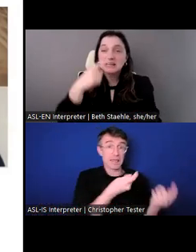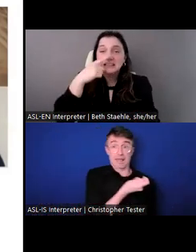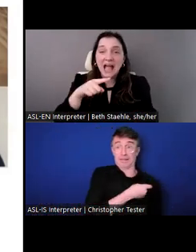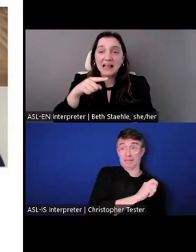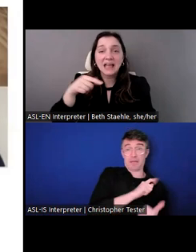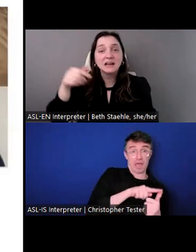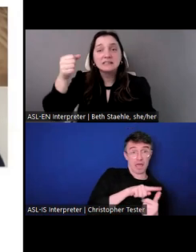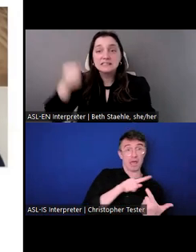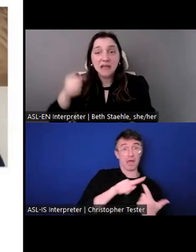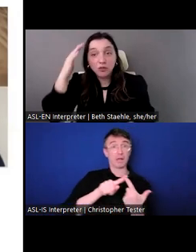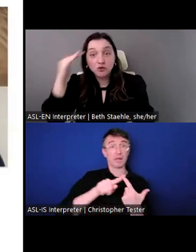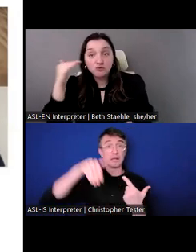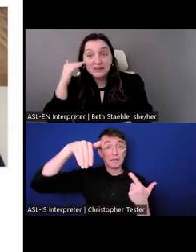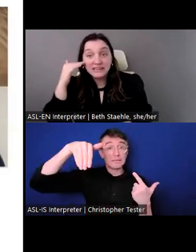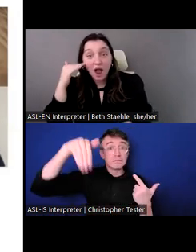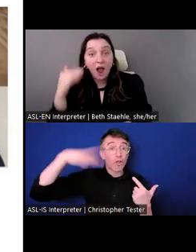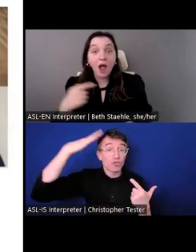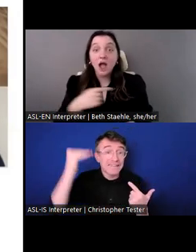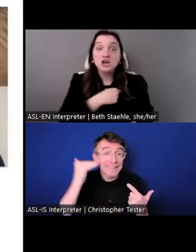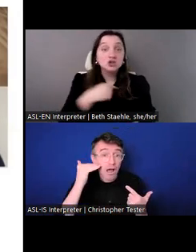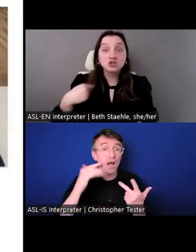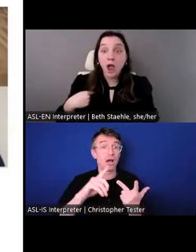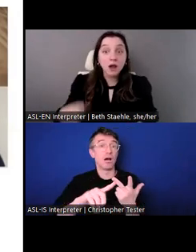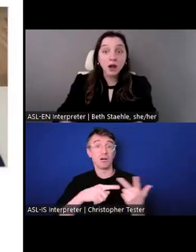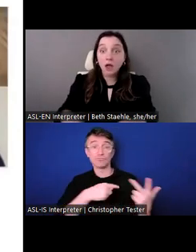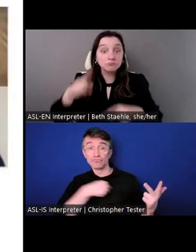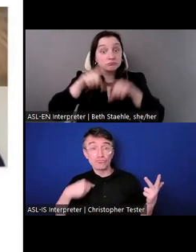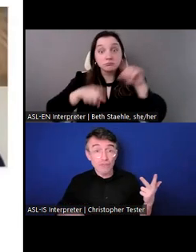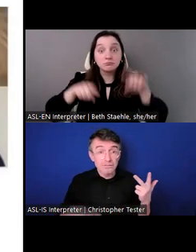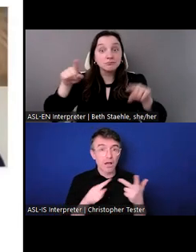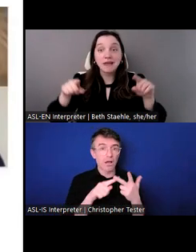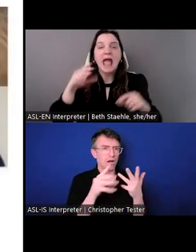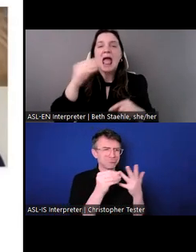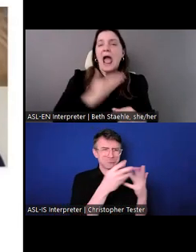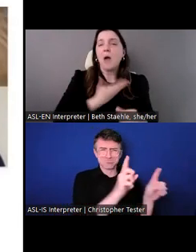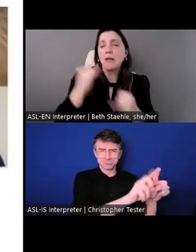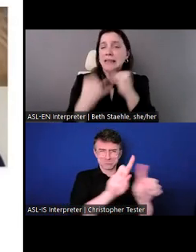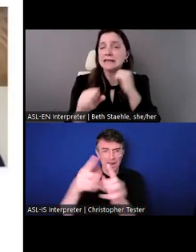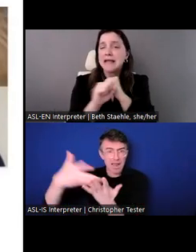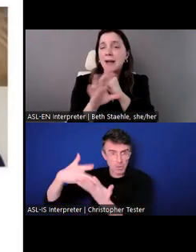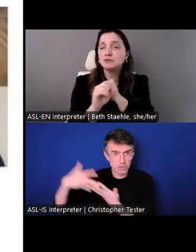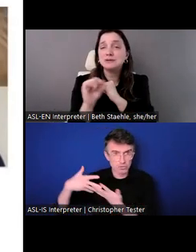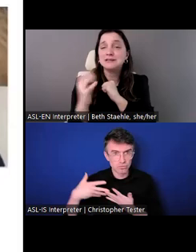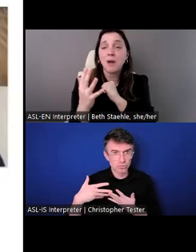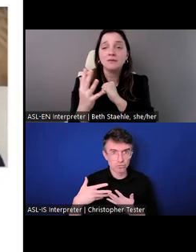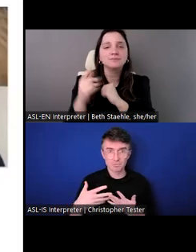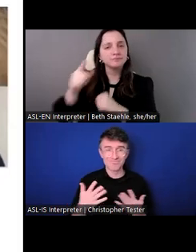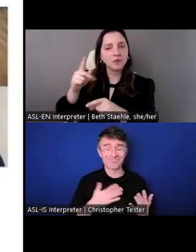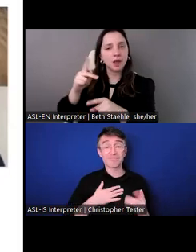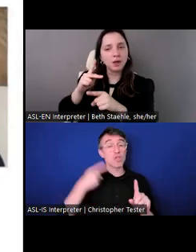or China. And the last opportunity I'll shamelessly plug is the professional development trainee